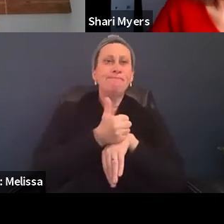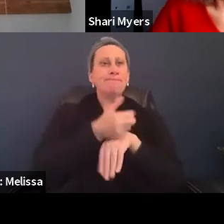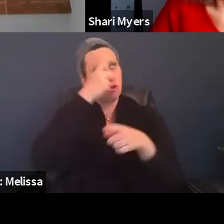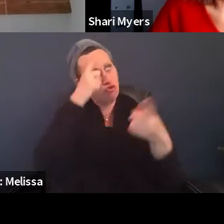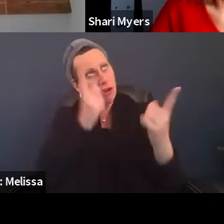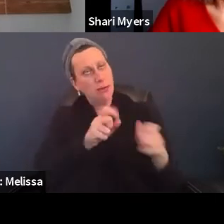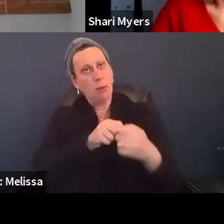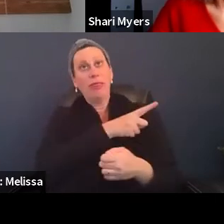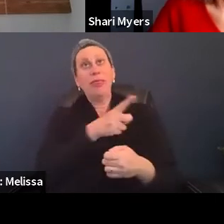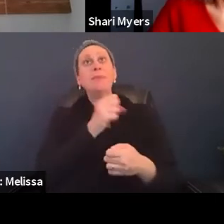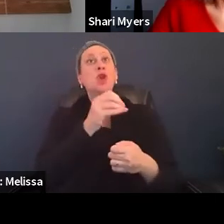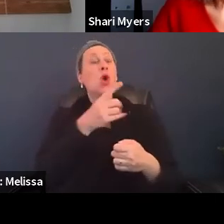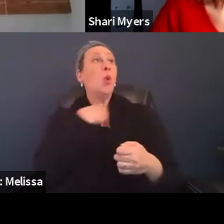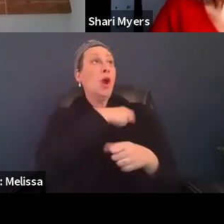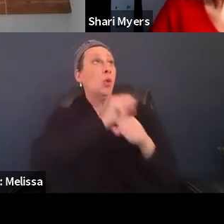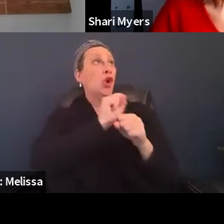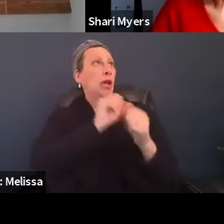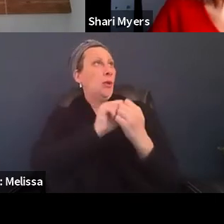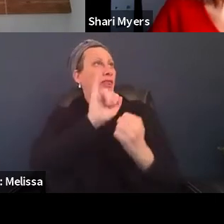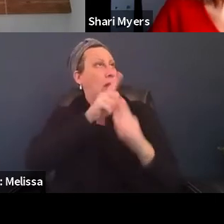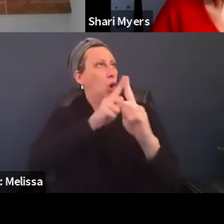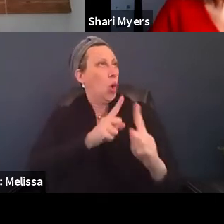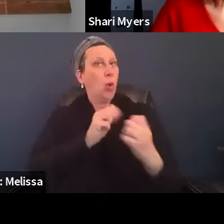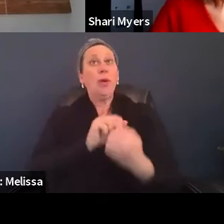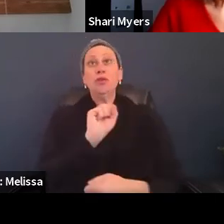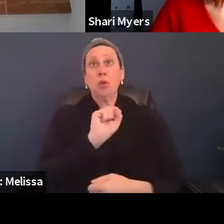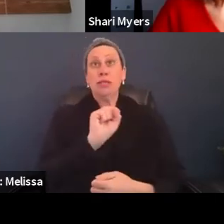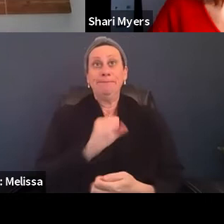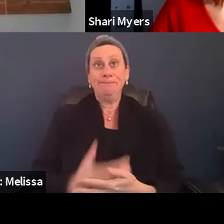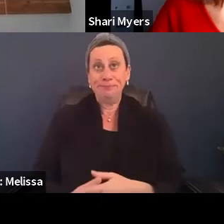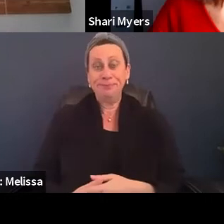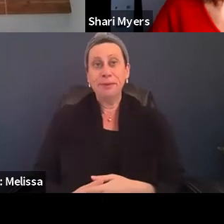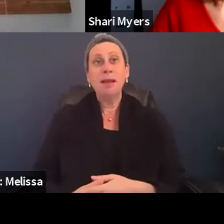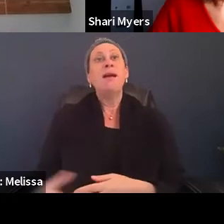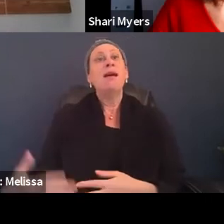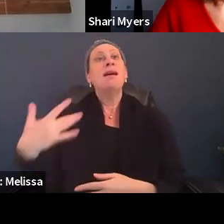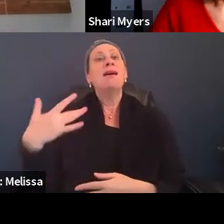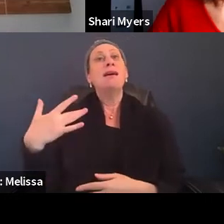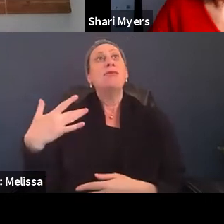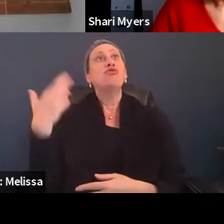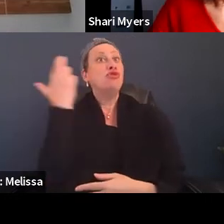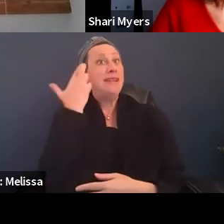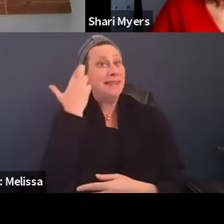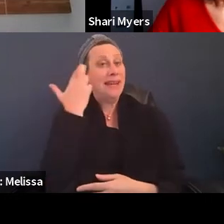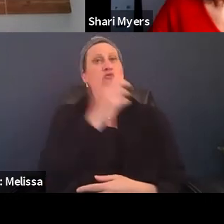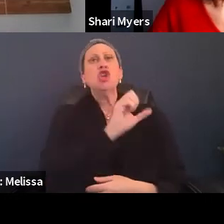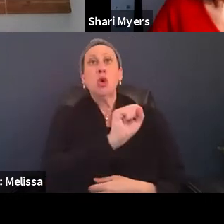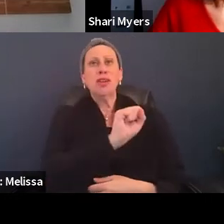So we're working toward that with Sorenson, mainly because it Sorenson as opposed to anybody else